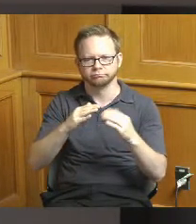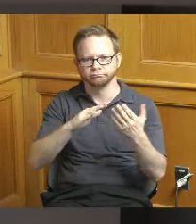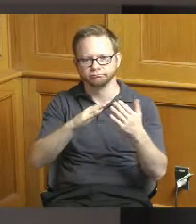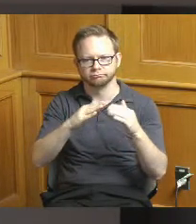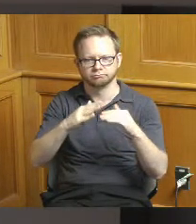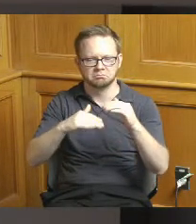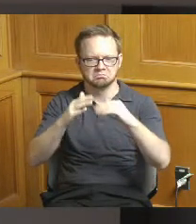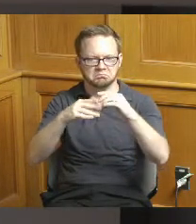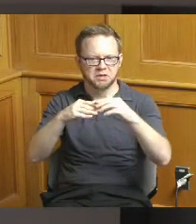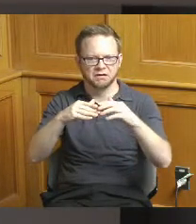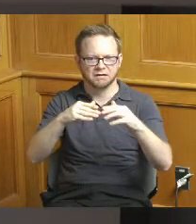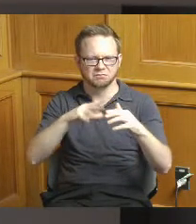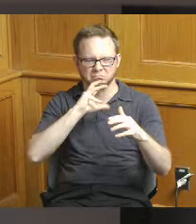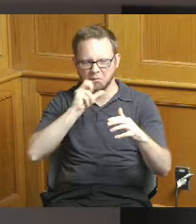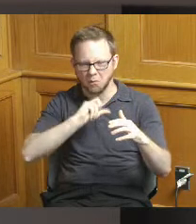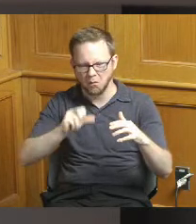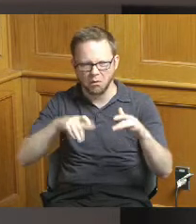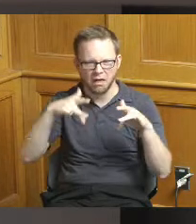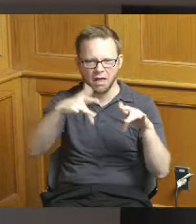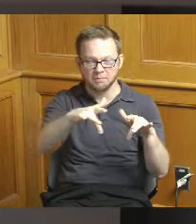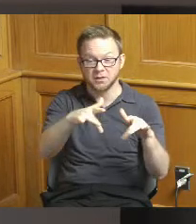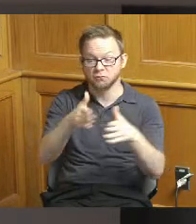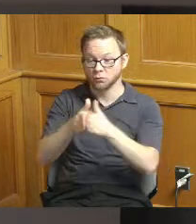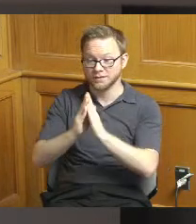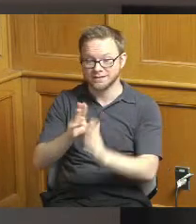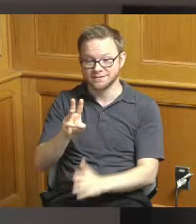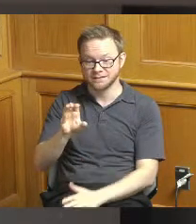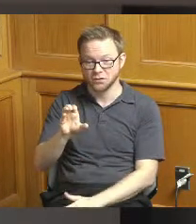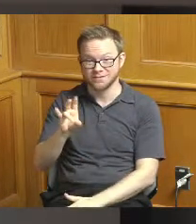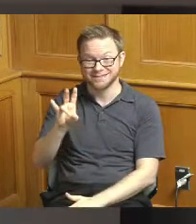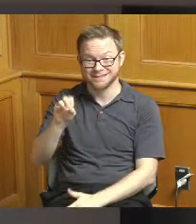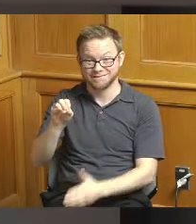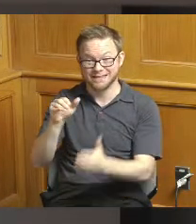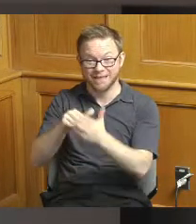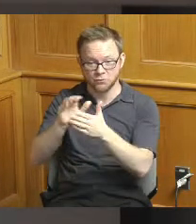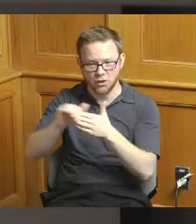they requested 670 thousand dollars and we're recommending 500 thousand dollars